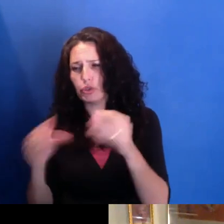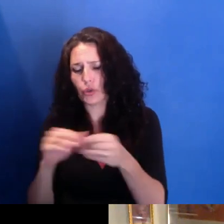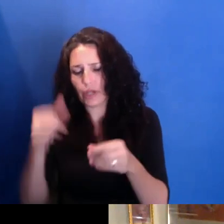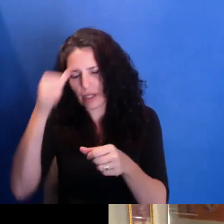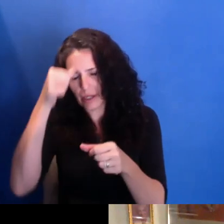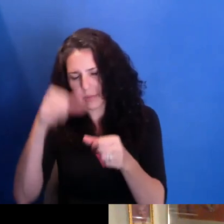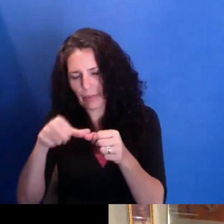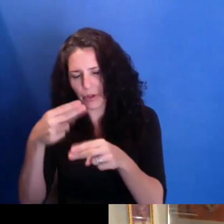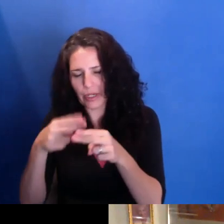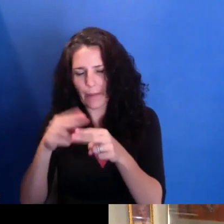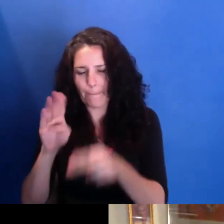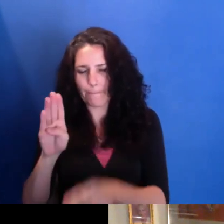I think Brian Johnson.